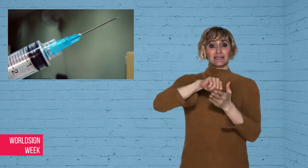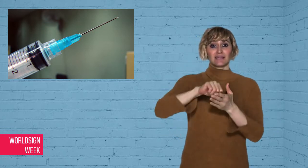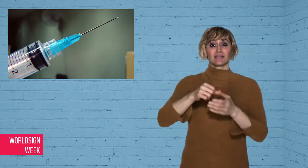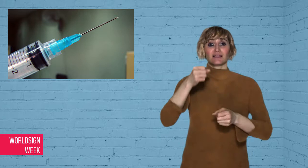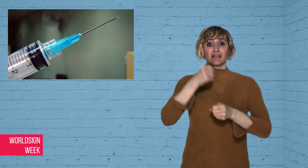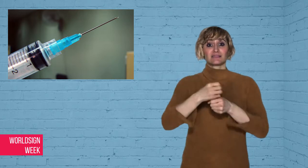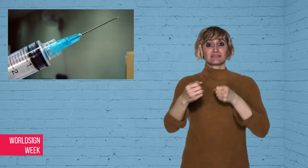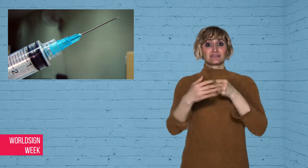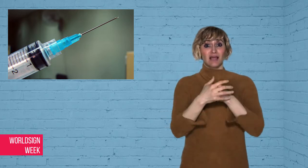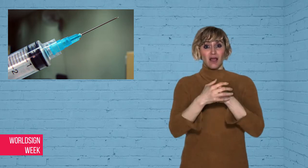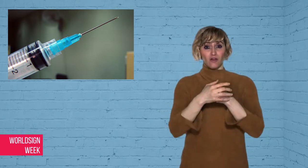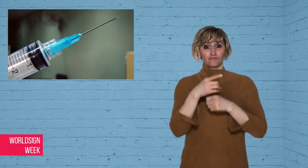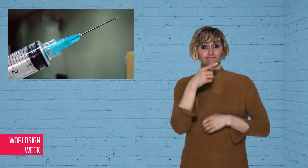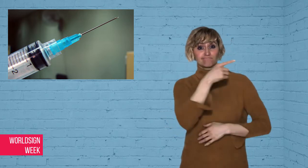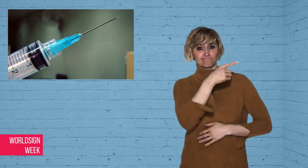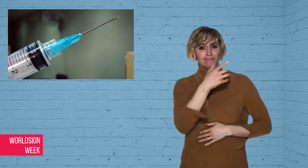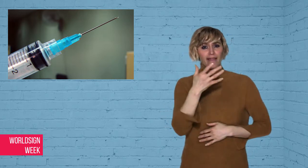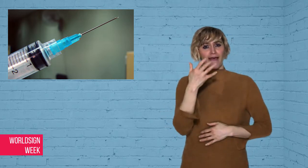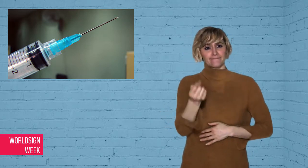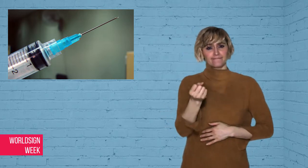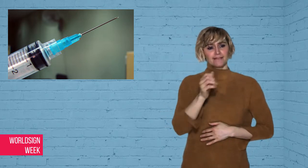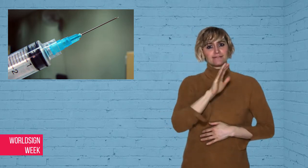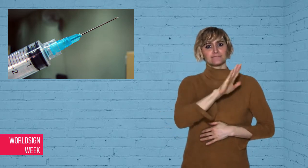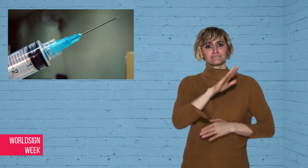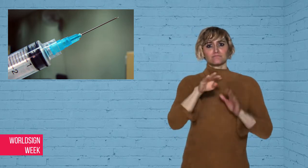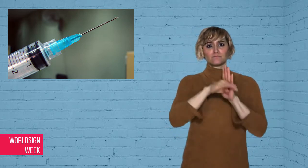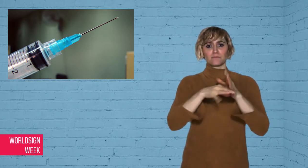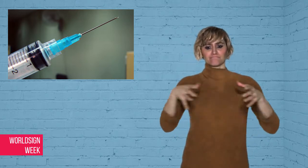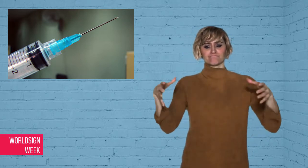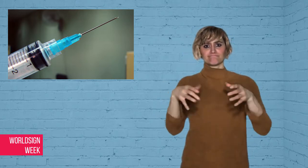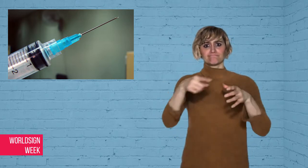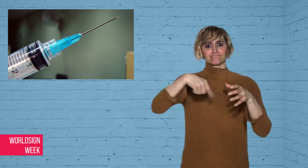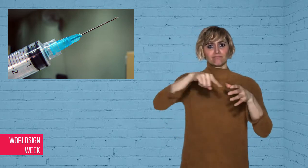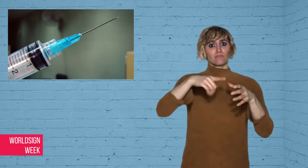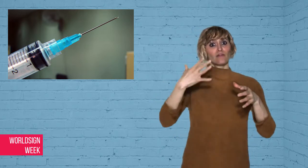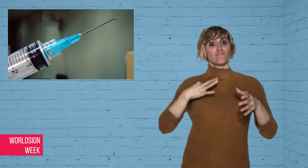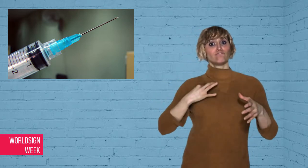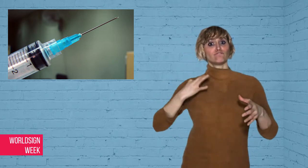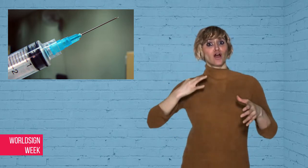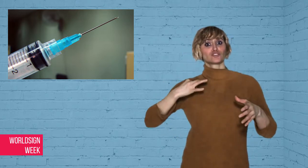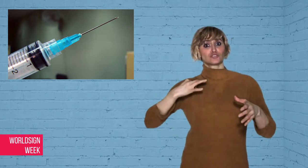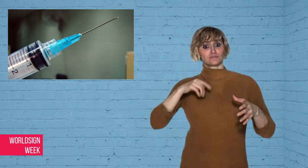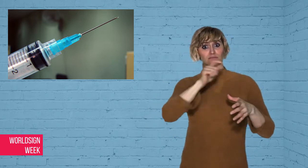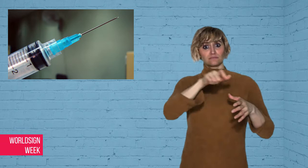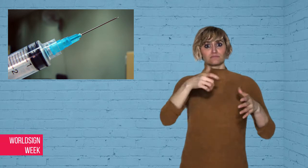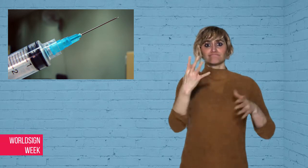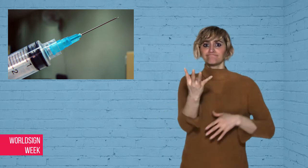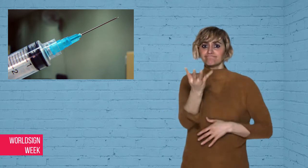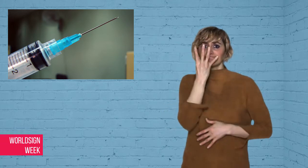The government has begun a test run in